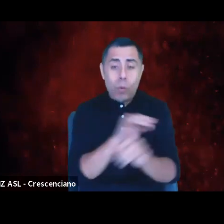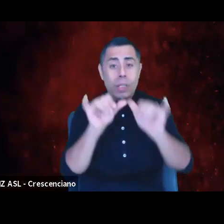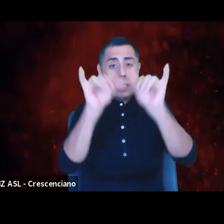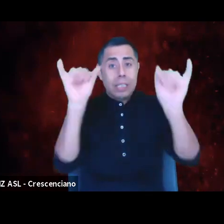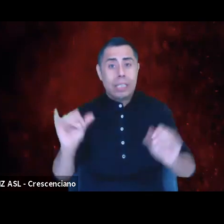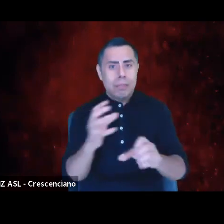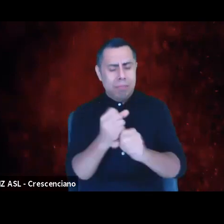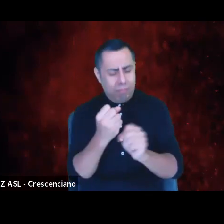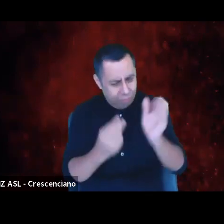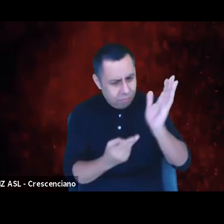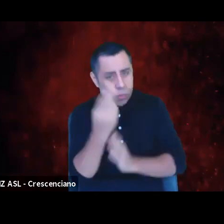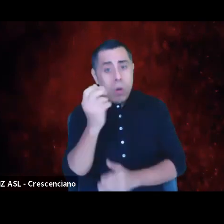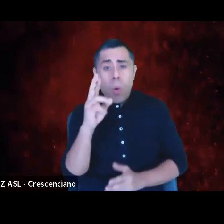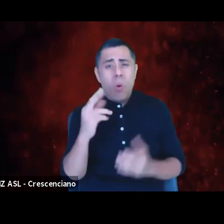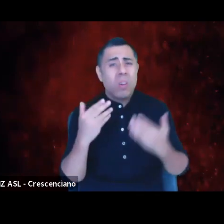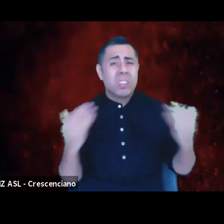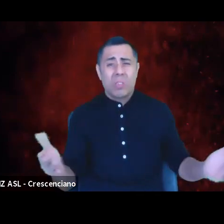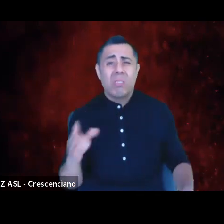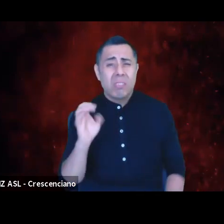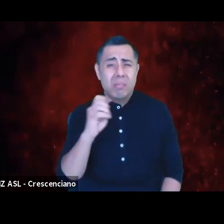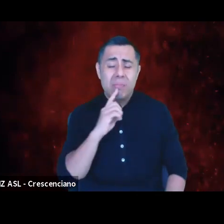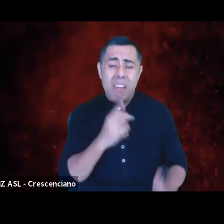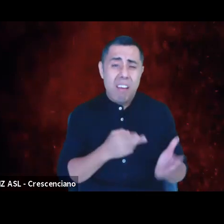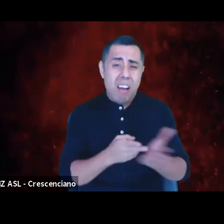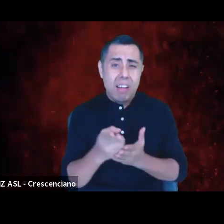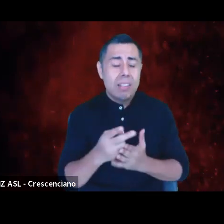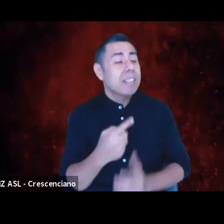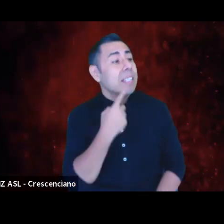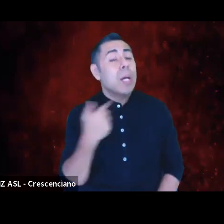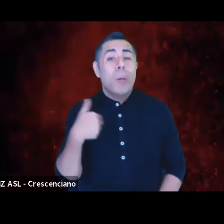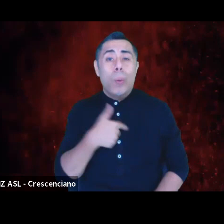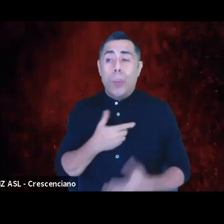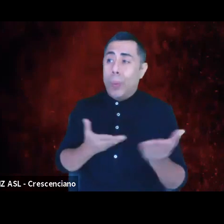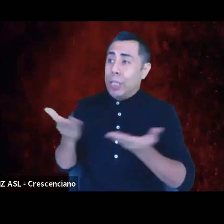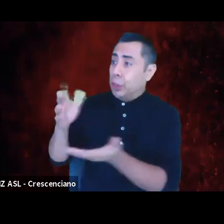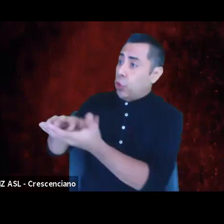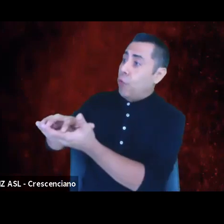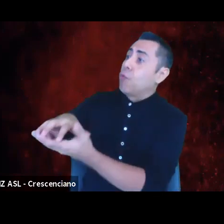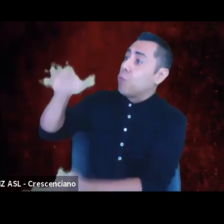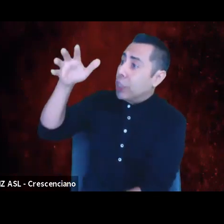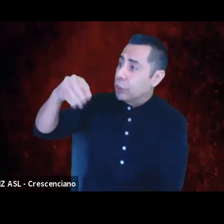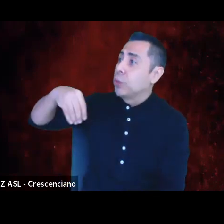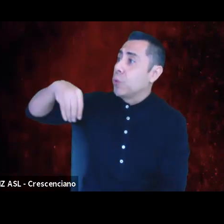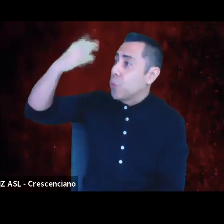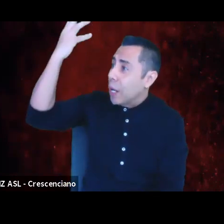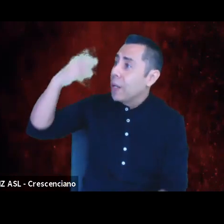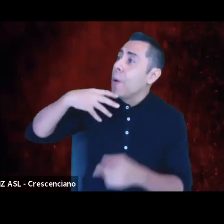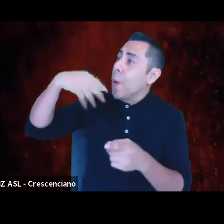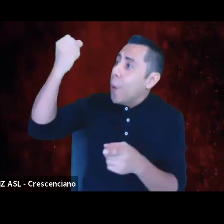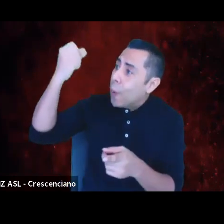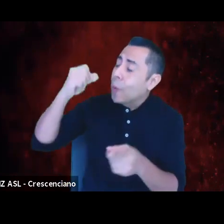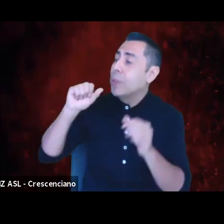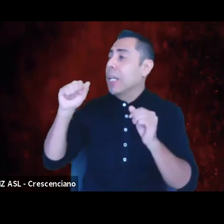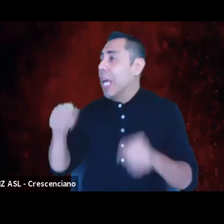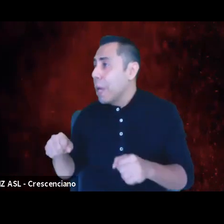or I want us to just tell the truth: We serve rich and/or white and/or old and/or able and/or cisgendered members of society,